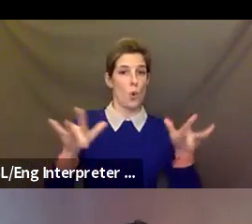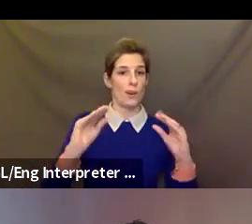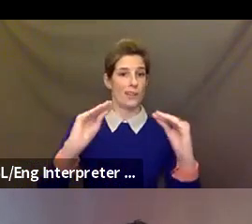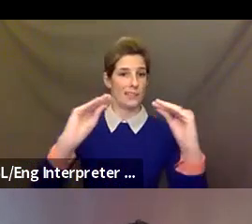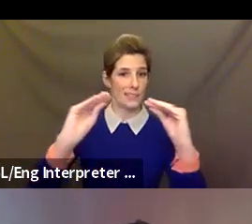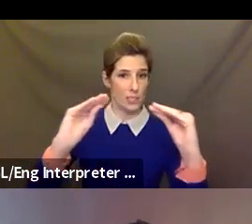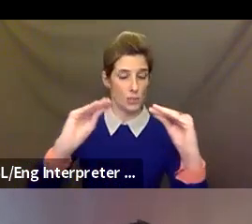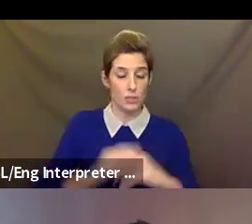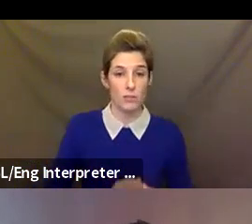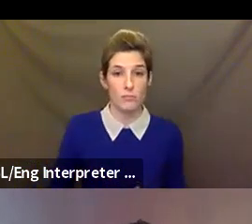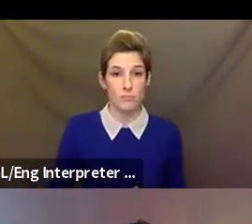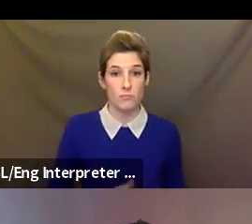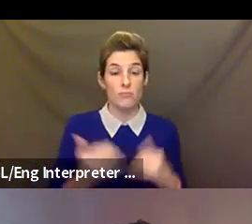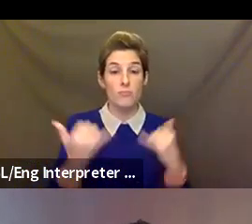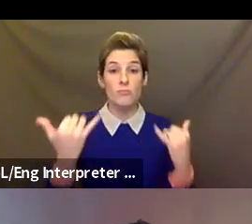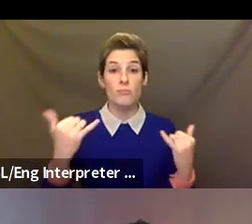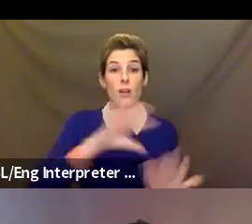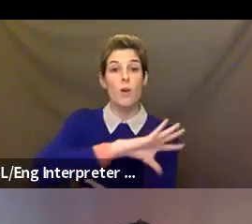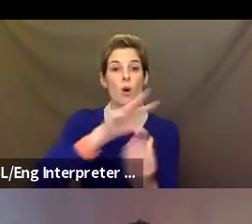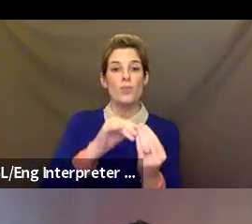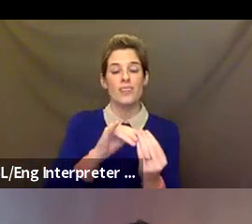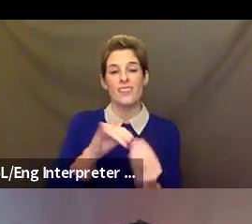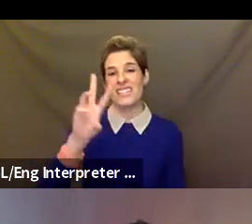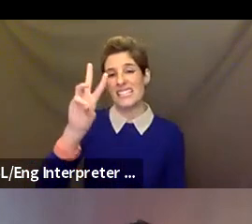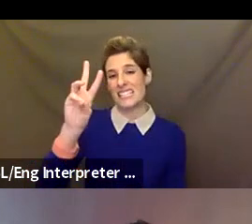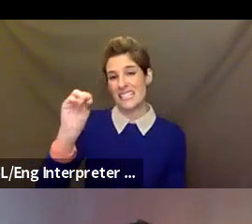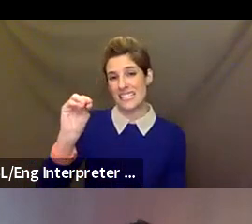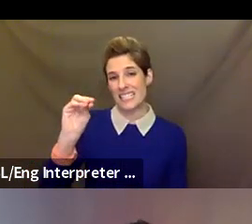working right now. Every lead artist, lead teaching artist